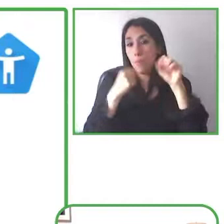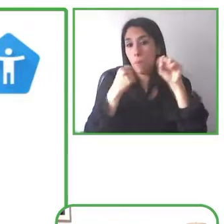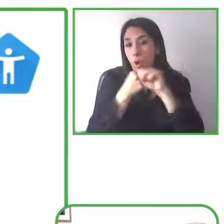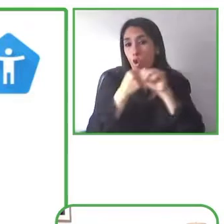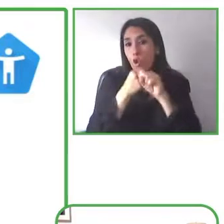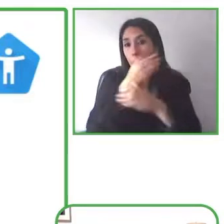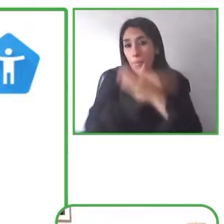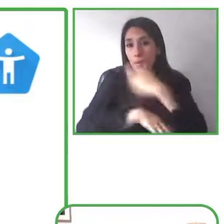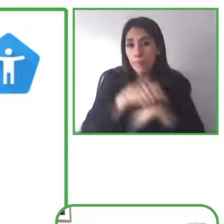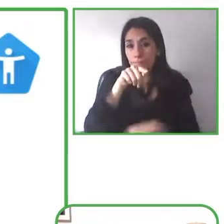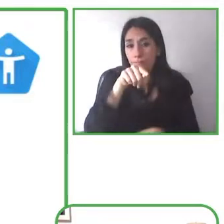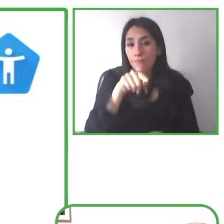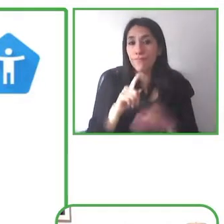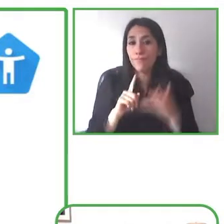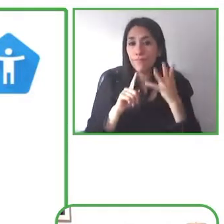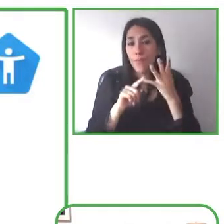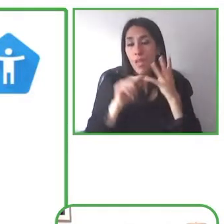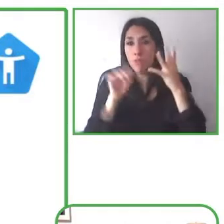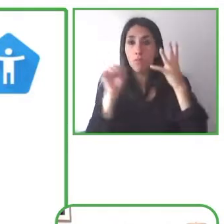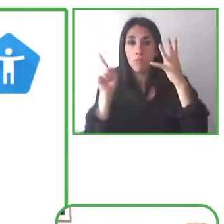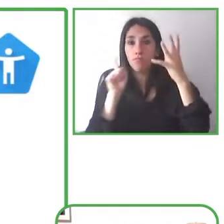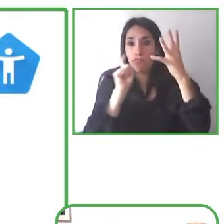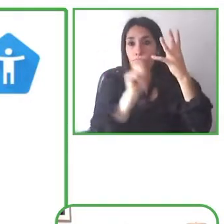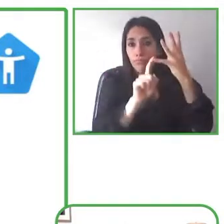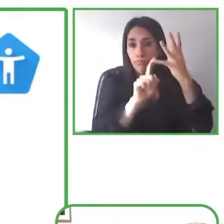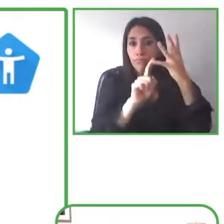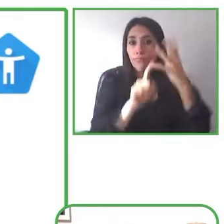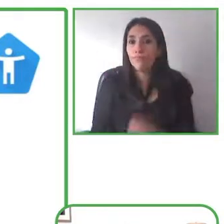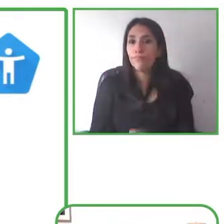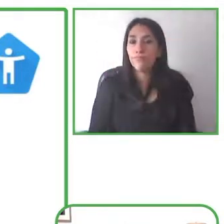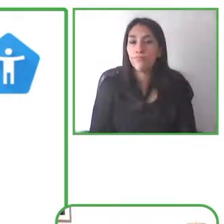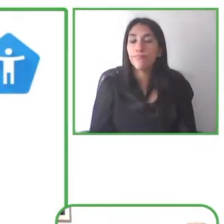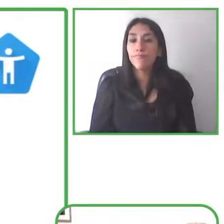support there is even work you know through sign language